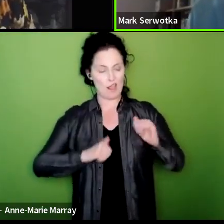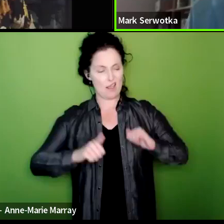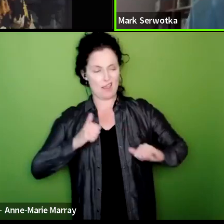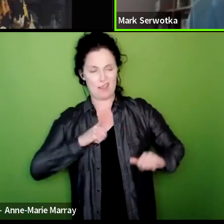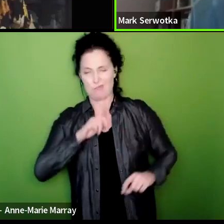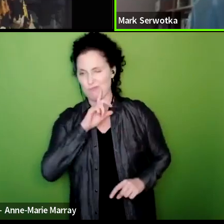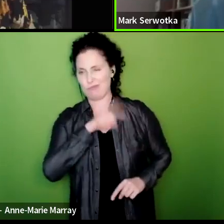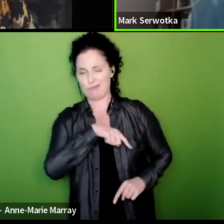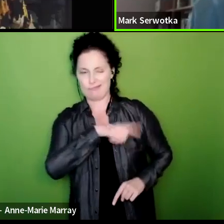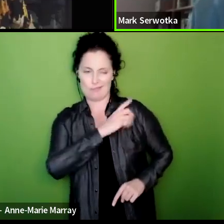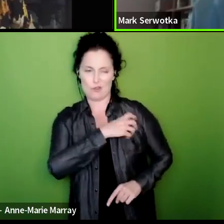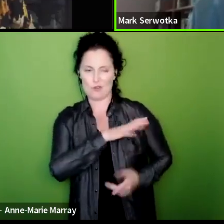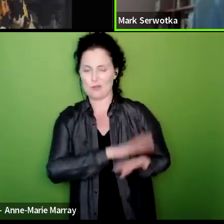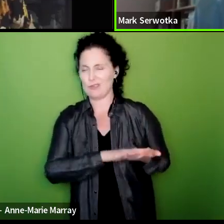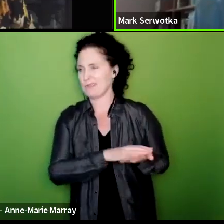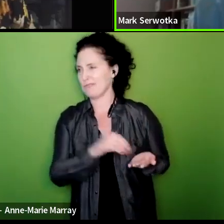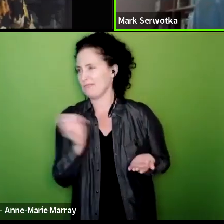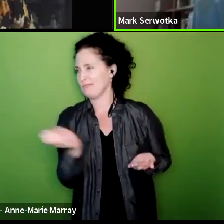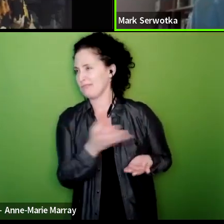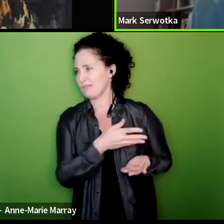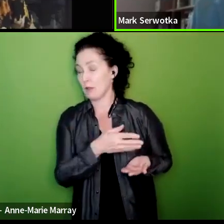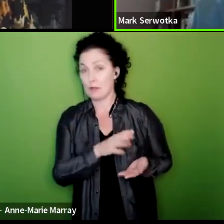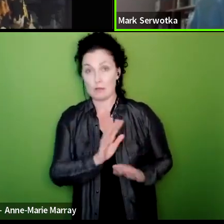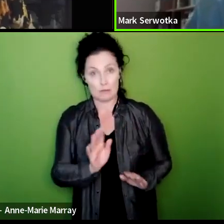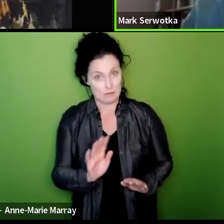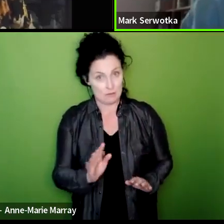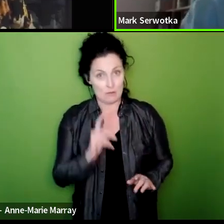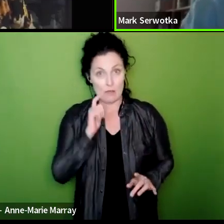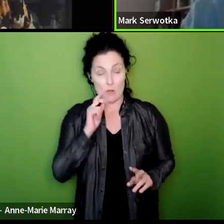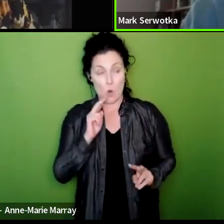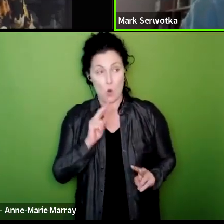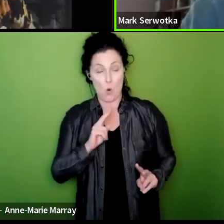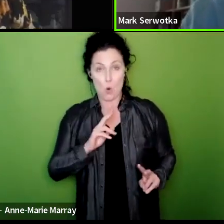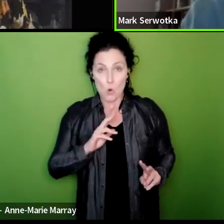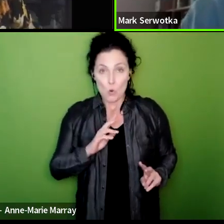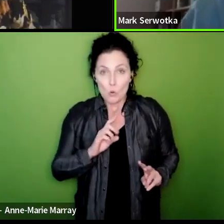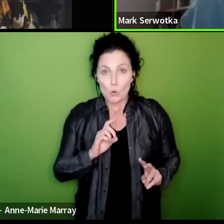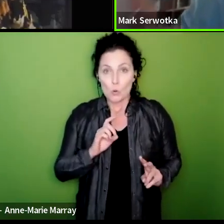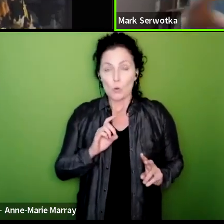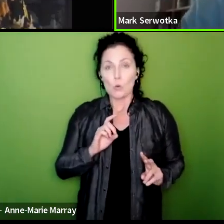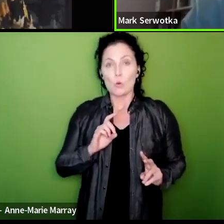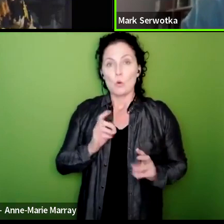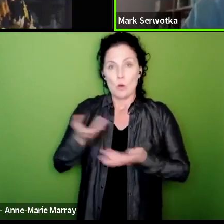start realizing they need to put proposals on the table so raising the money is probably every bit